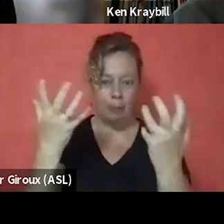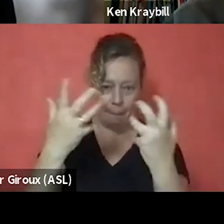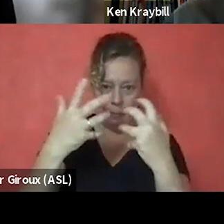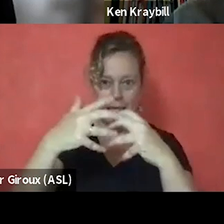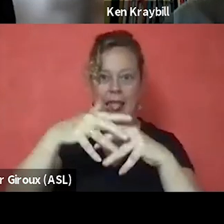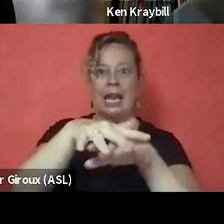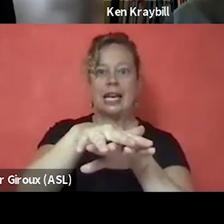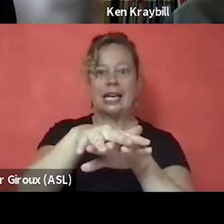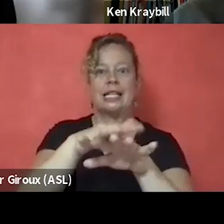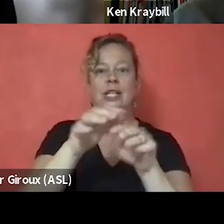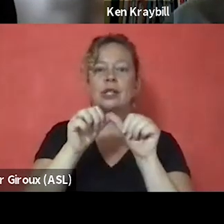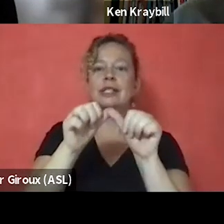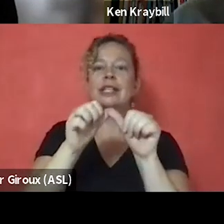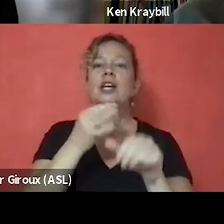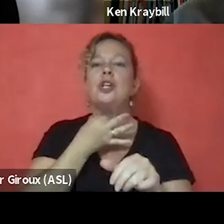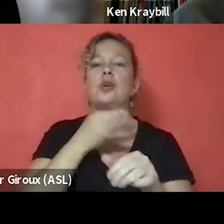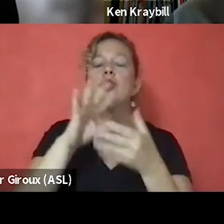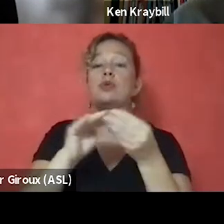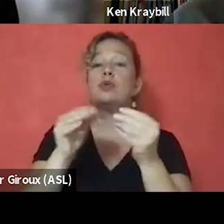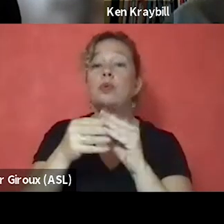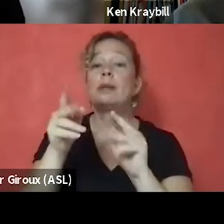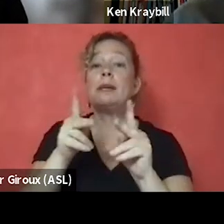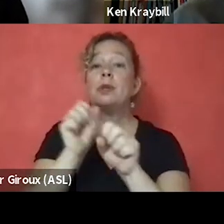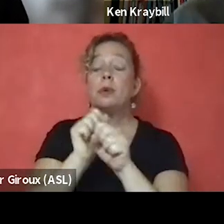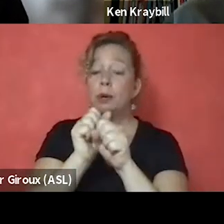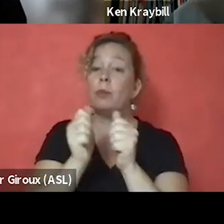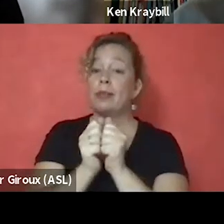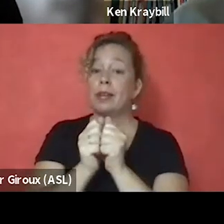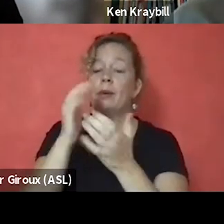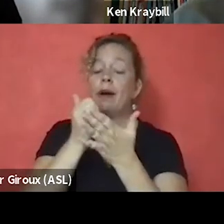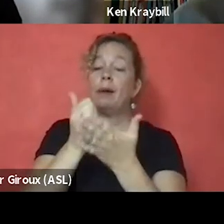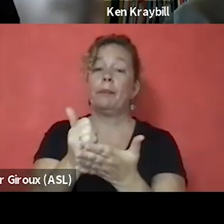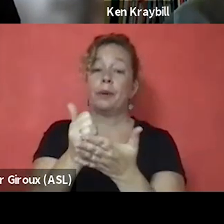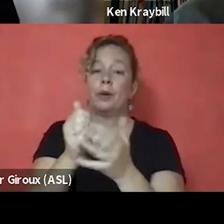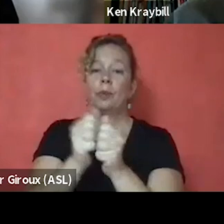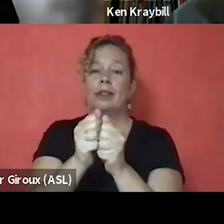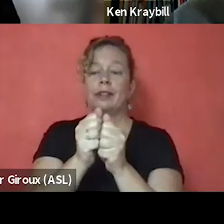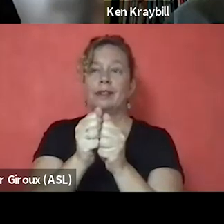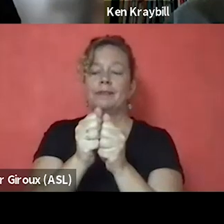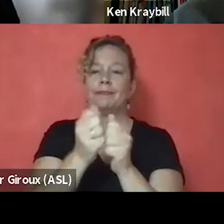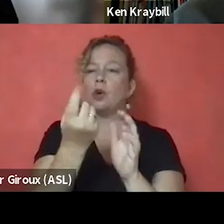So, stay curious in the story of the people that you're working with. What will help you with removing the assumptions a little bit,